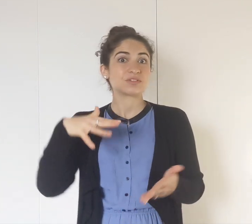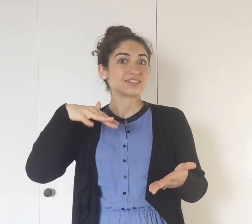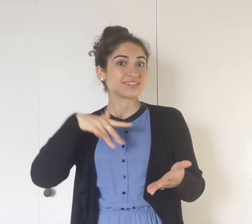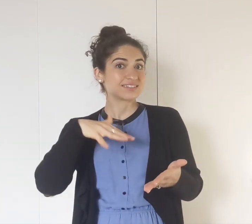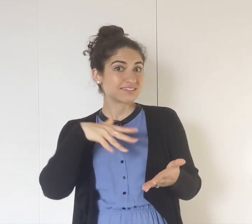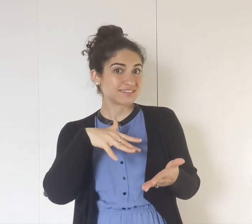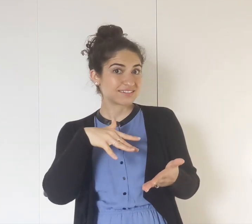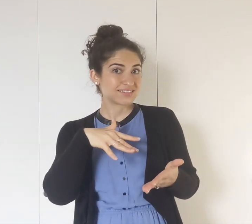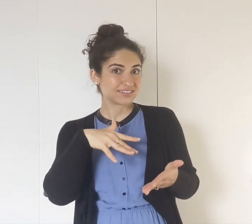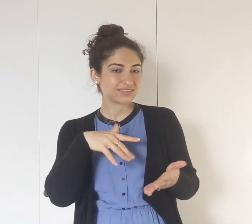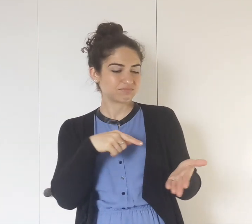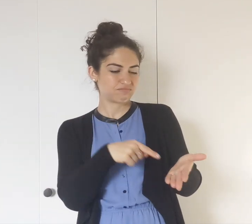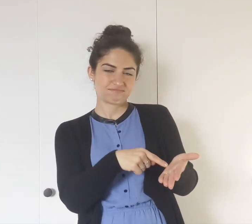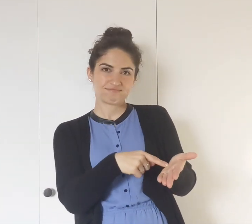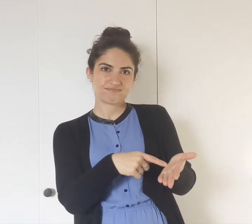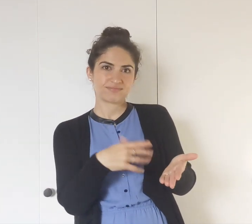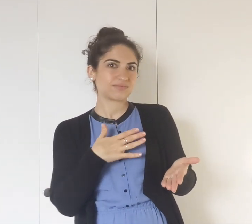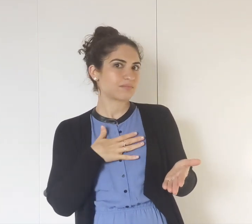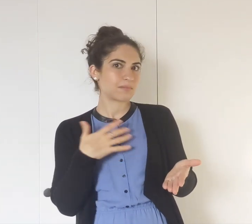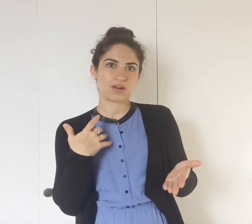Similarly, STUDY.